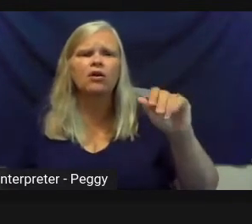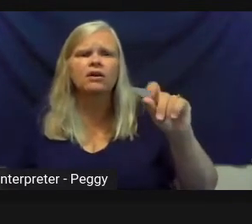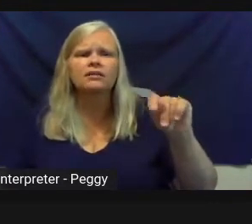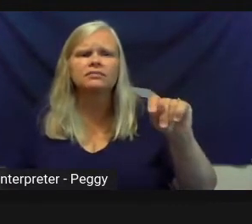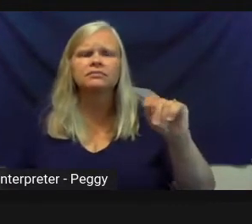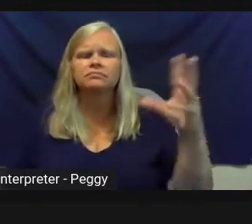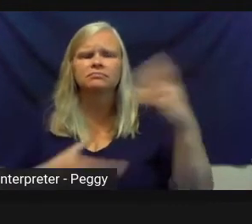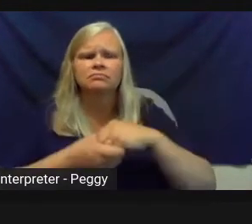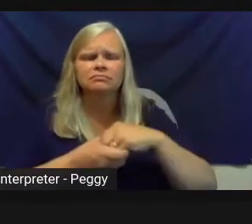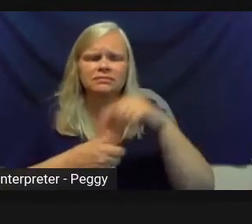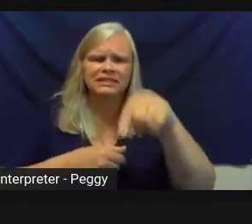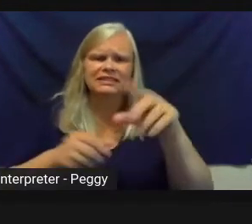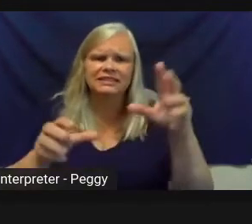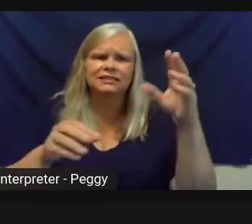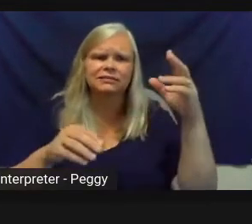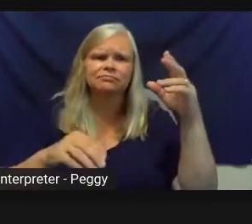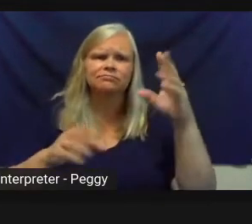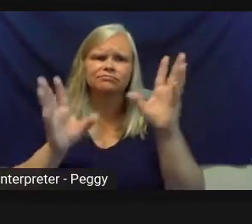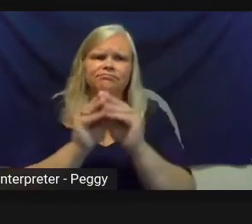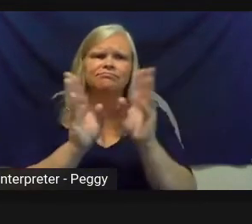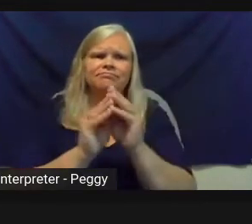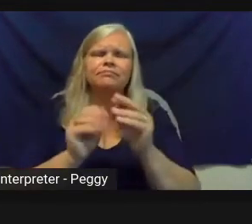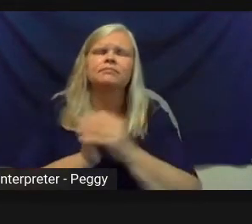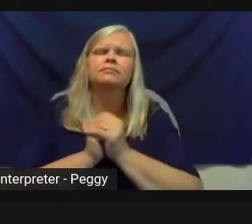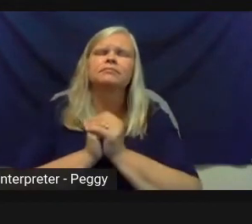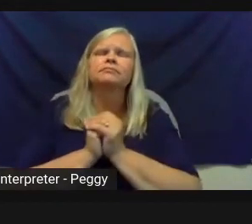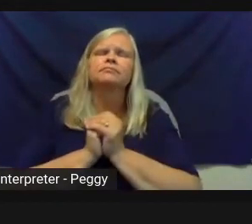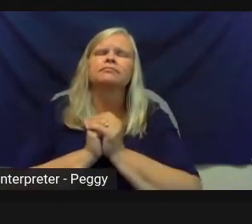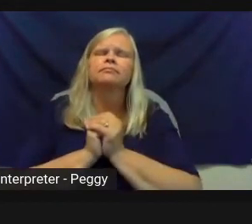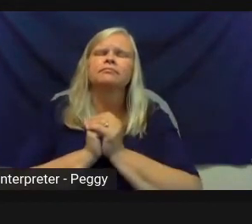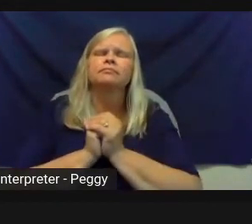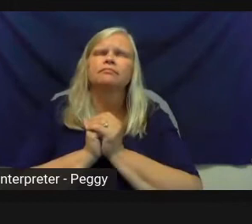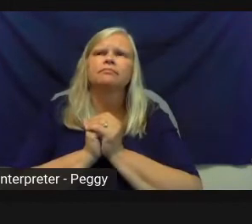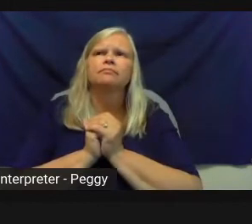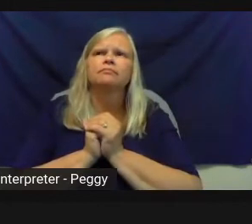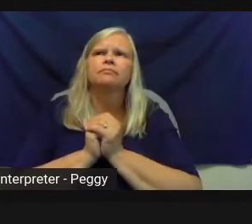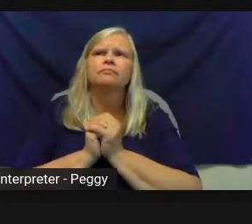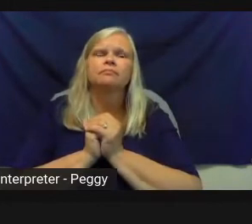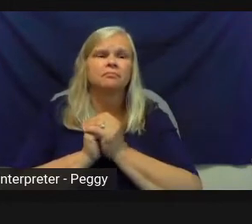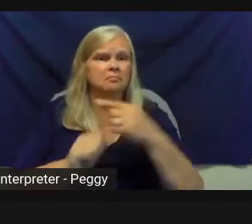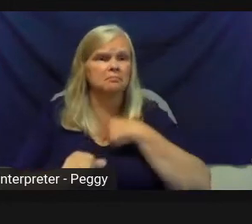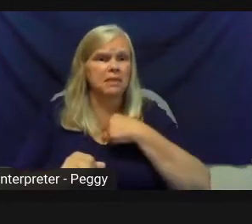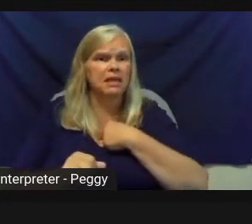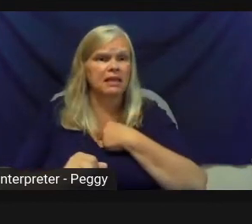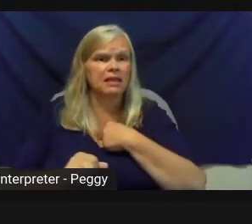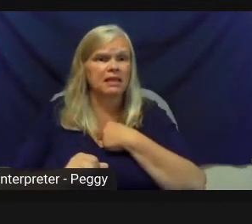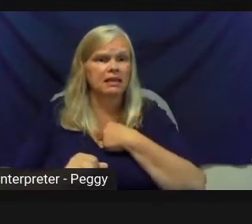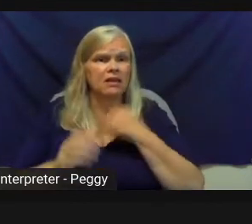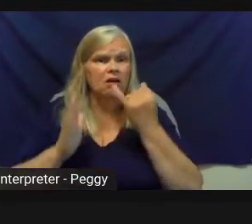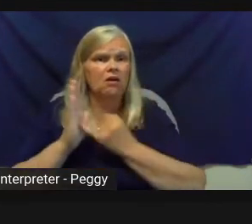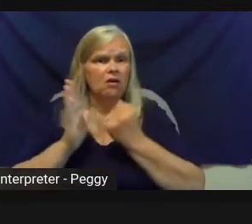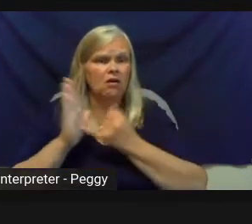question, it basically is how do I approach as an artist, how do I approach my local government or